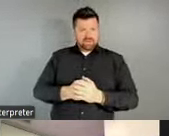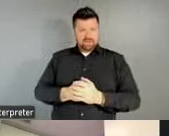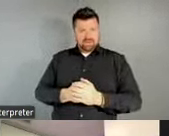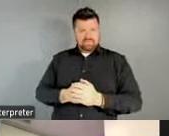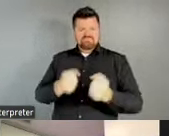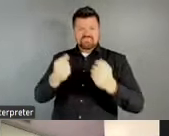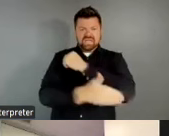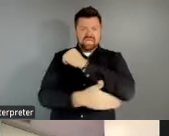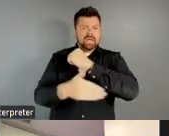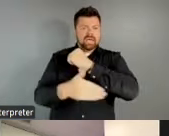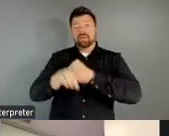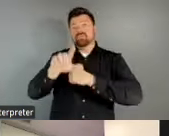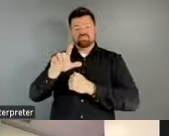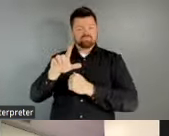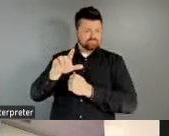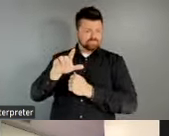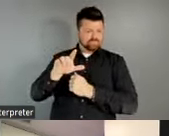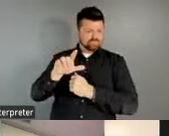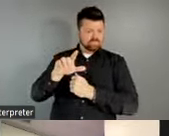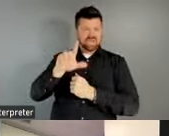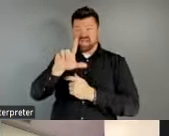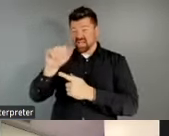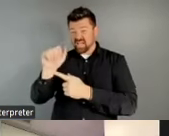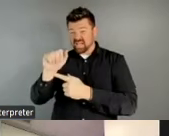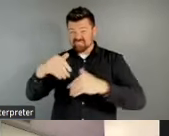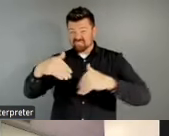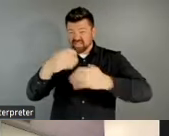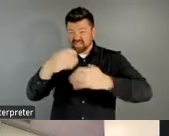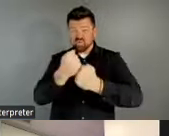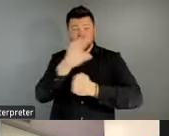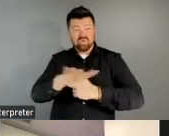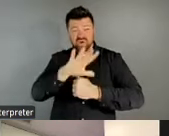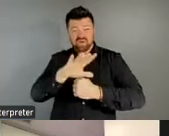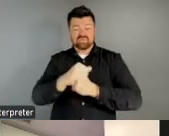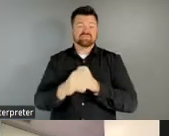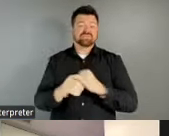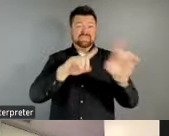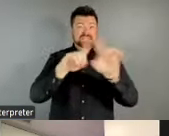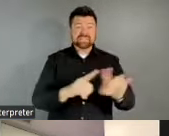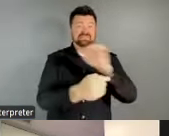US are potentially underserved by LAAs. And here we're defining underserved as no or fewer than